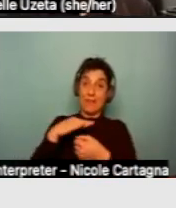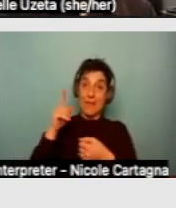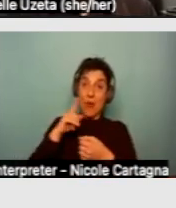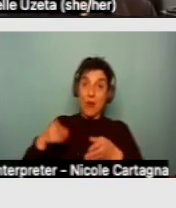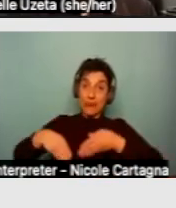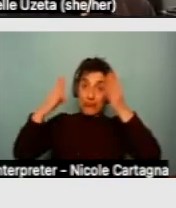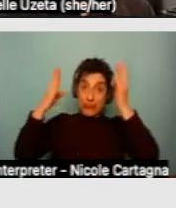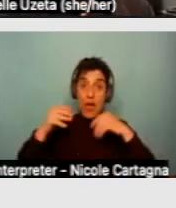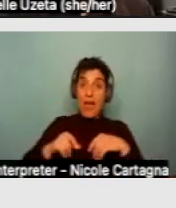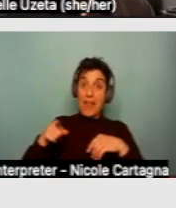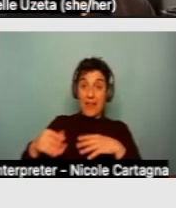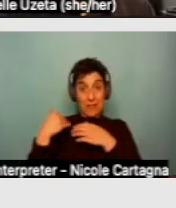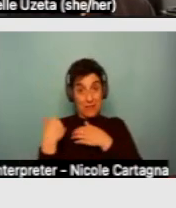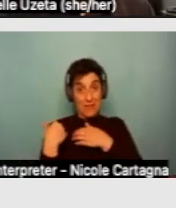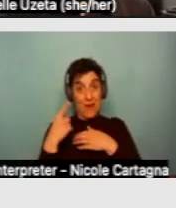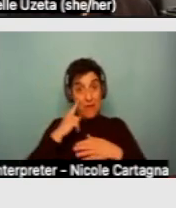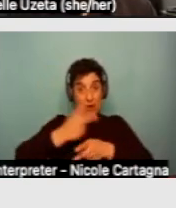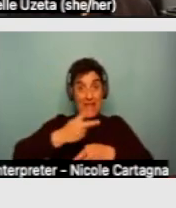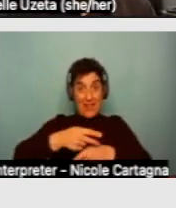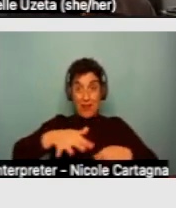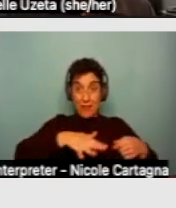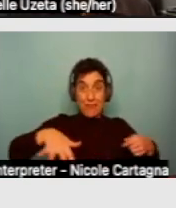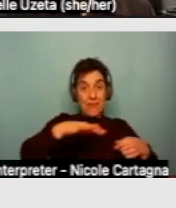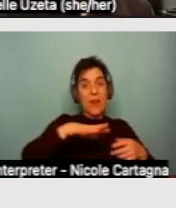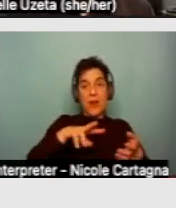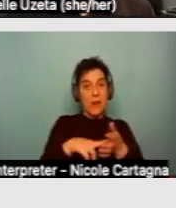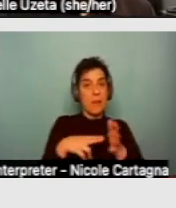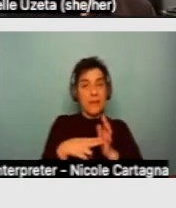for common area upkeep, then that's not the responsibility of the tenant.